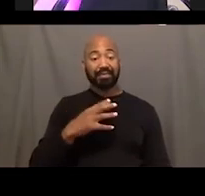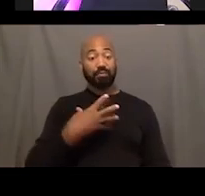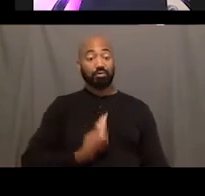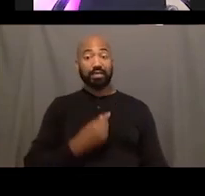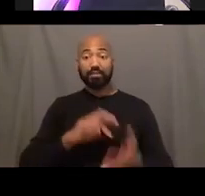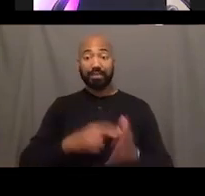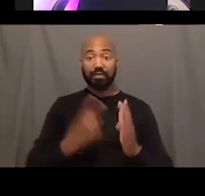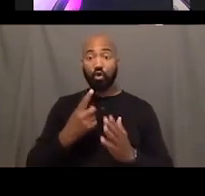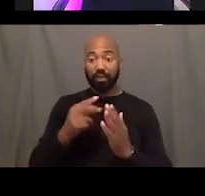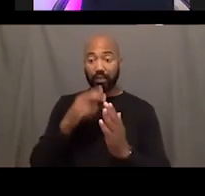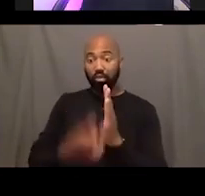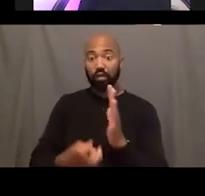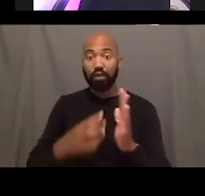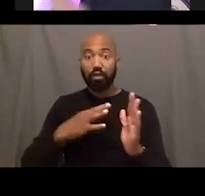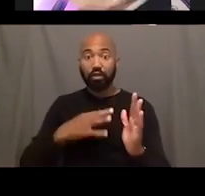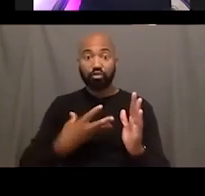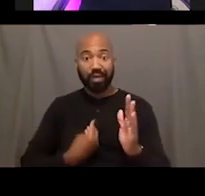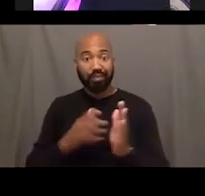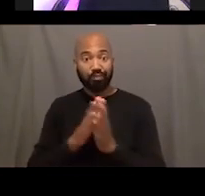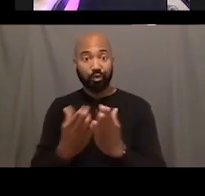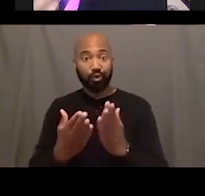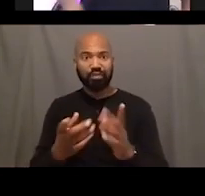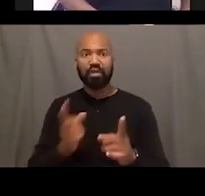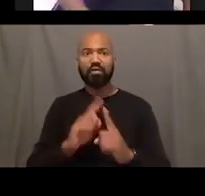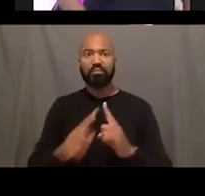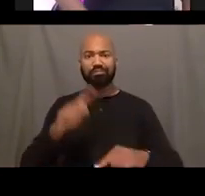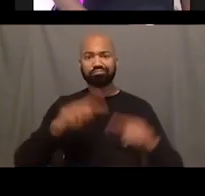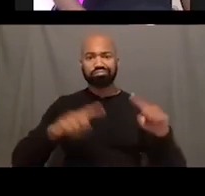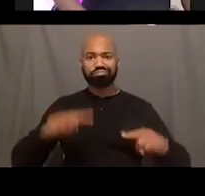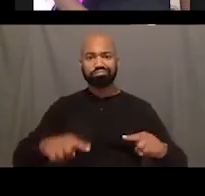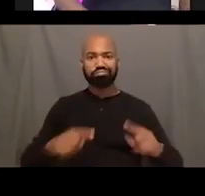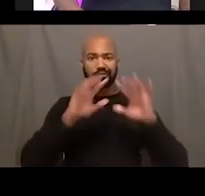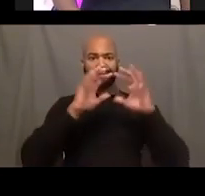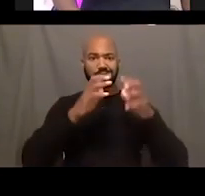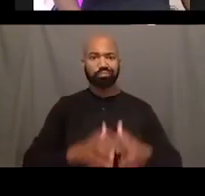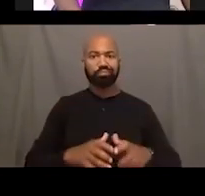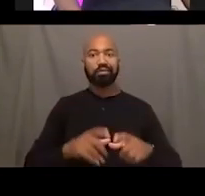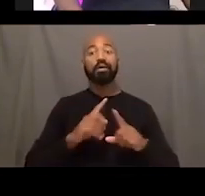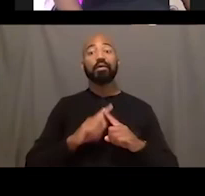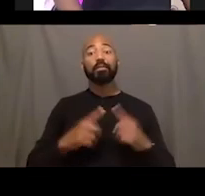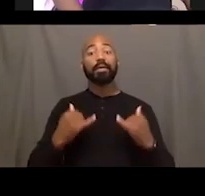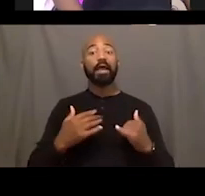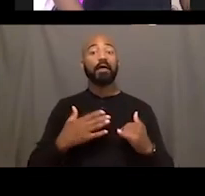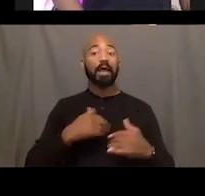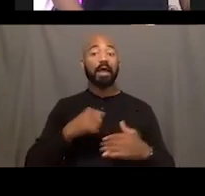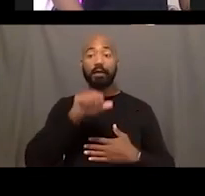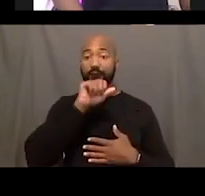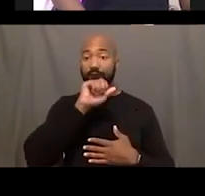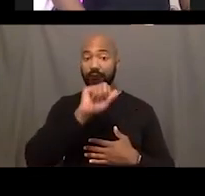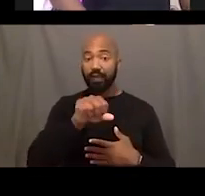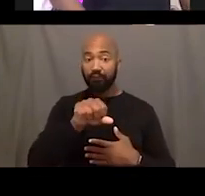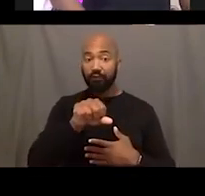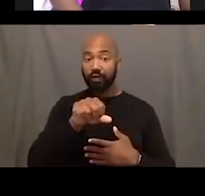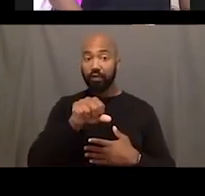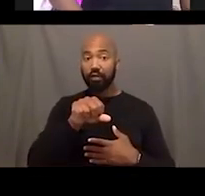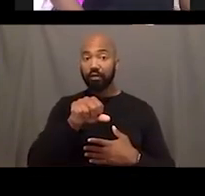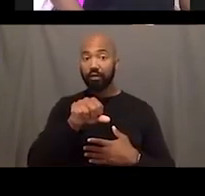I love a whole category of authors but right now my favorite author just, sometimes the mood I'm in